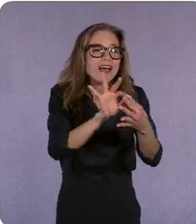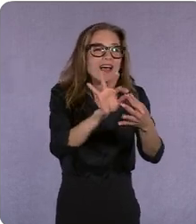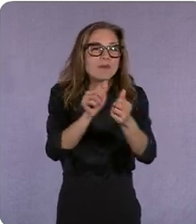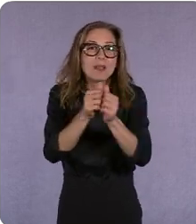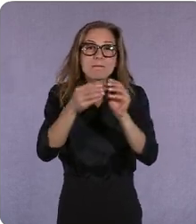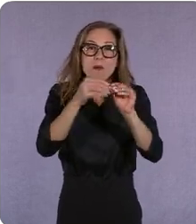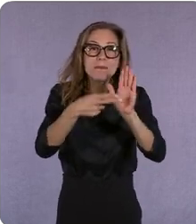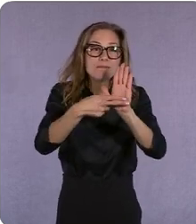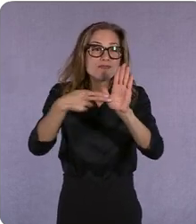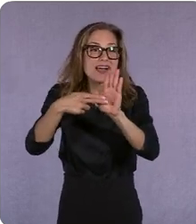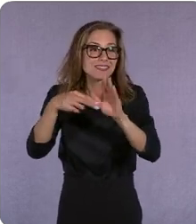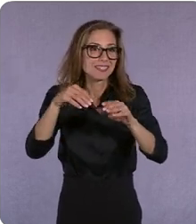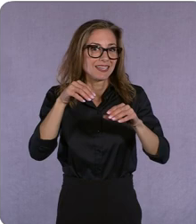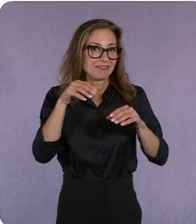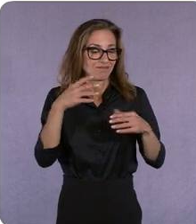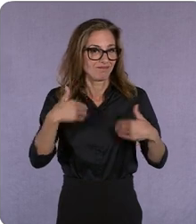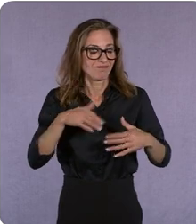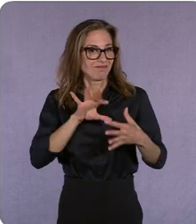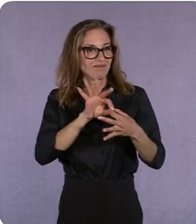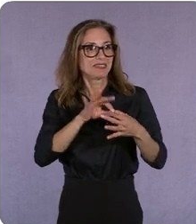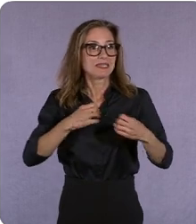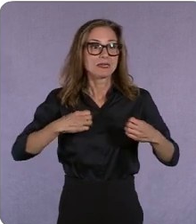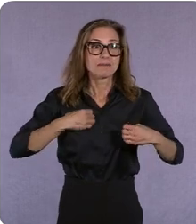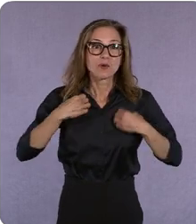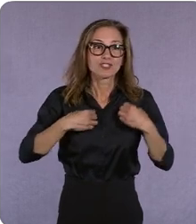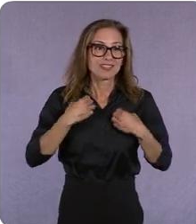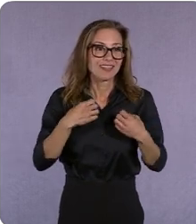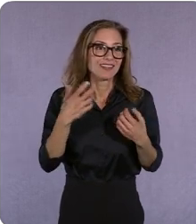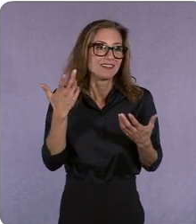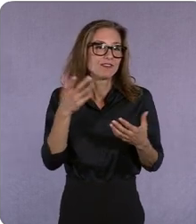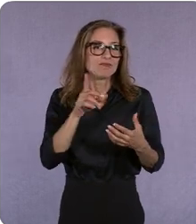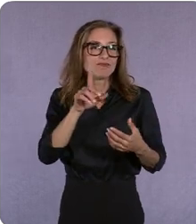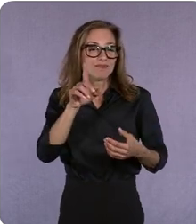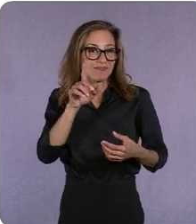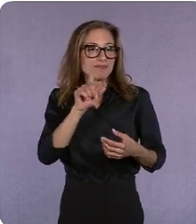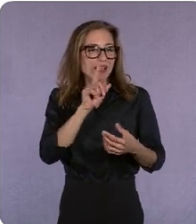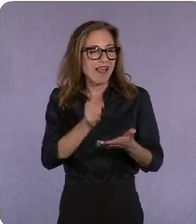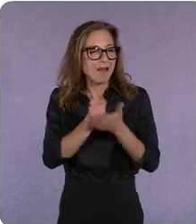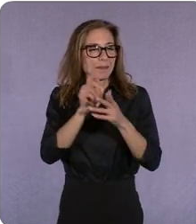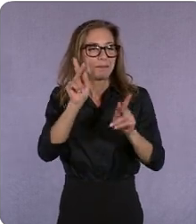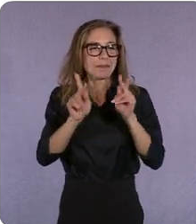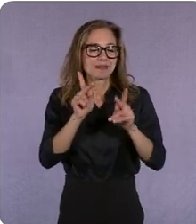a huge service to help simplify their lives simplify their choices in ways that you signal